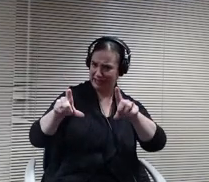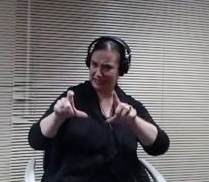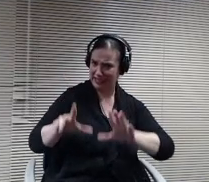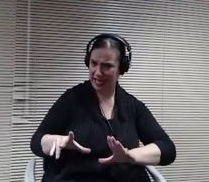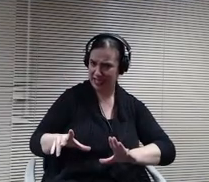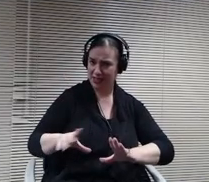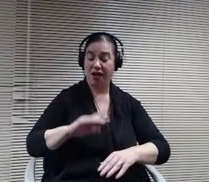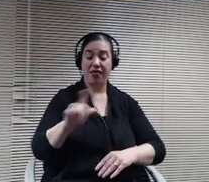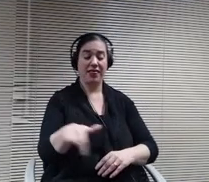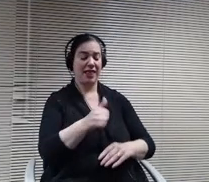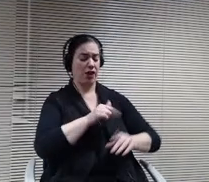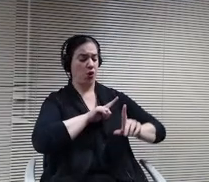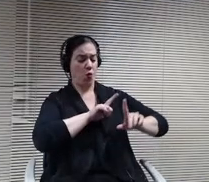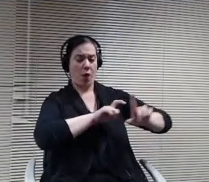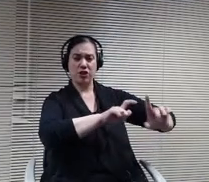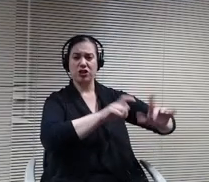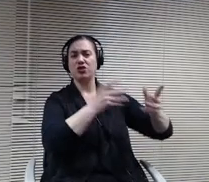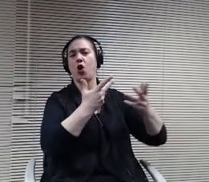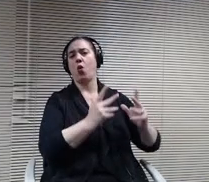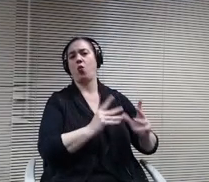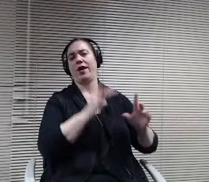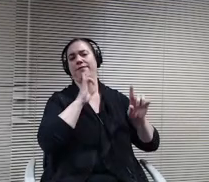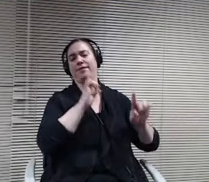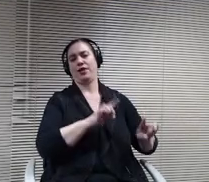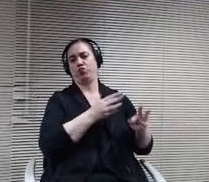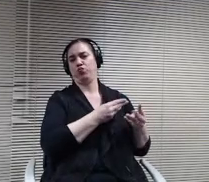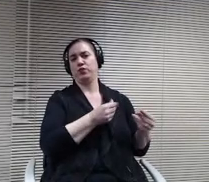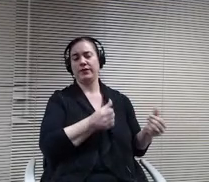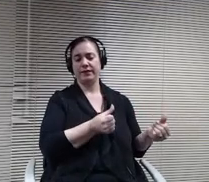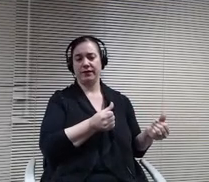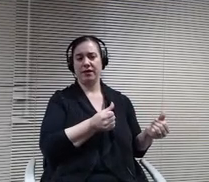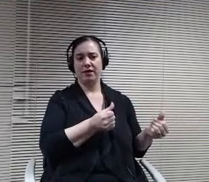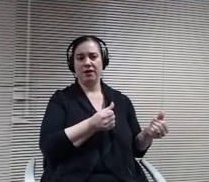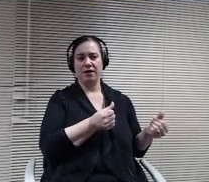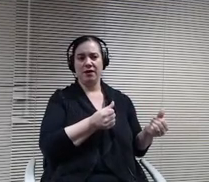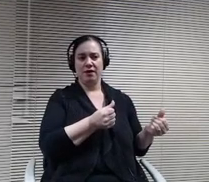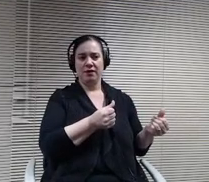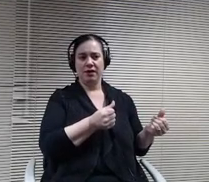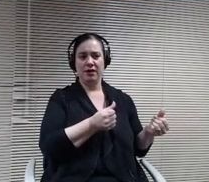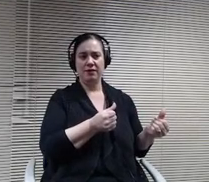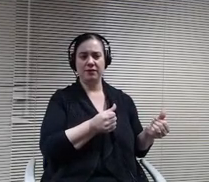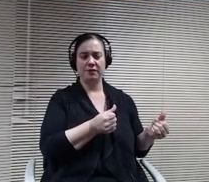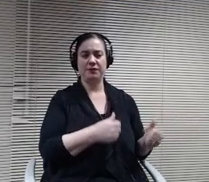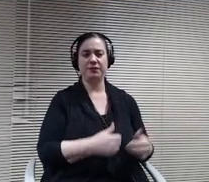We also, as they did, had the 14 day trends that we've been